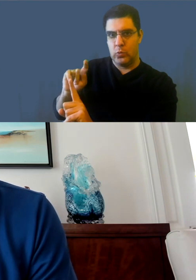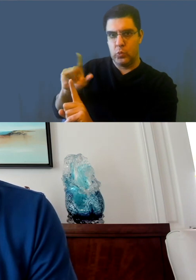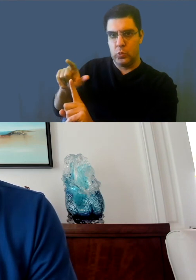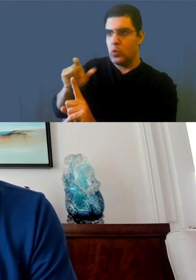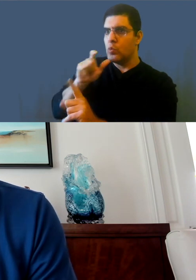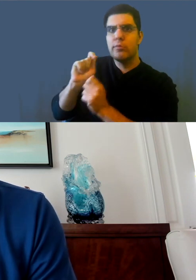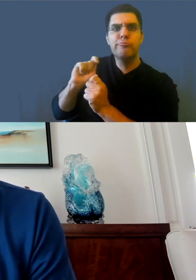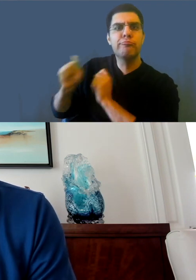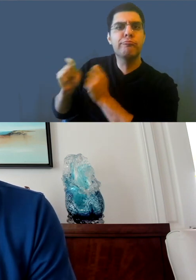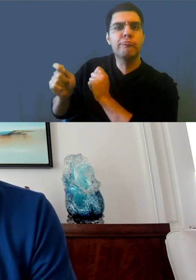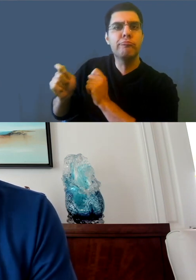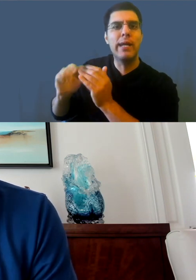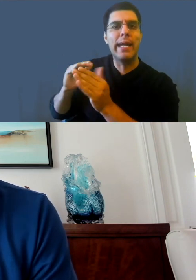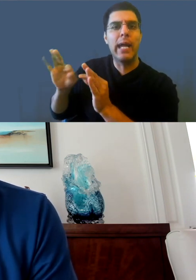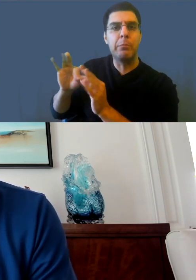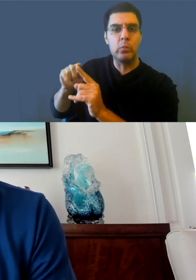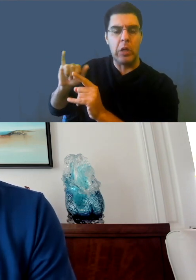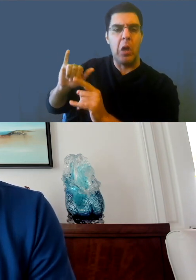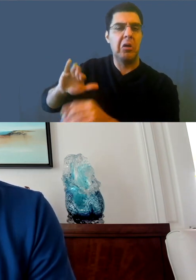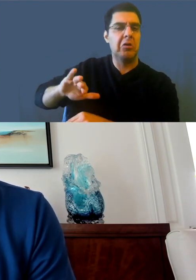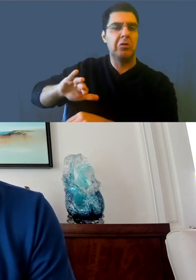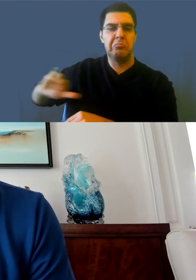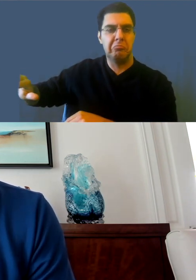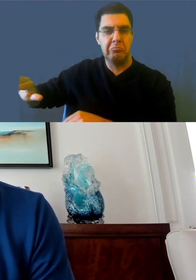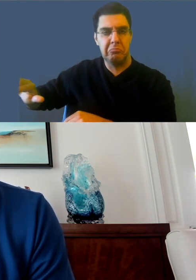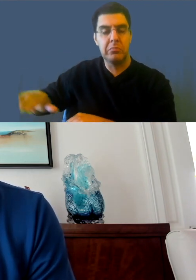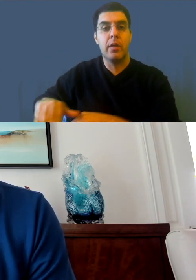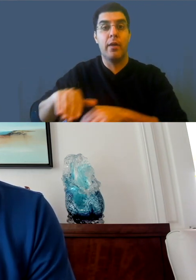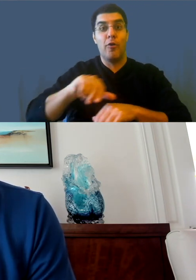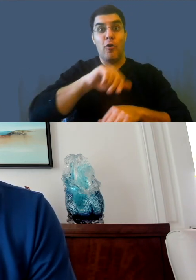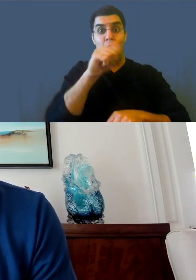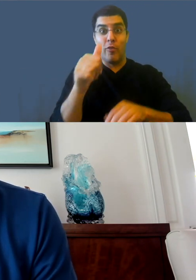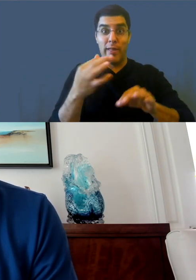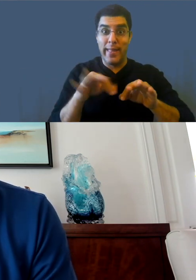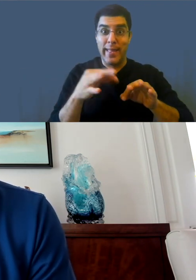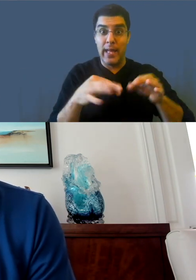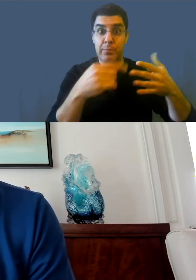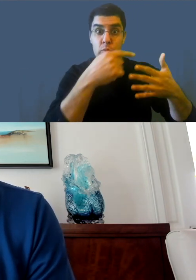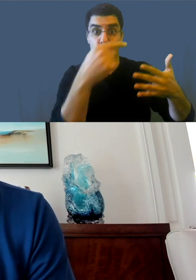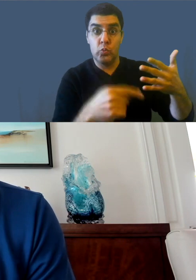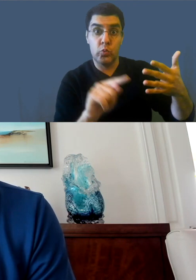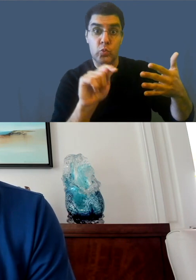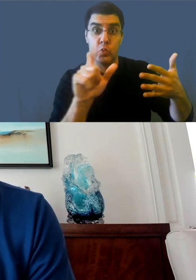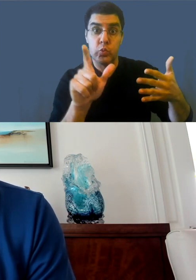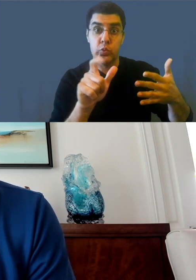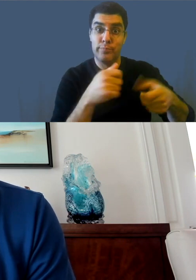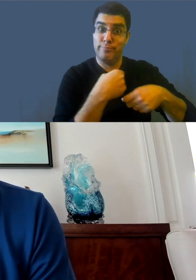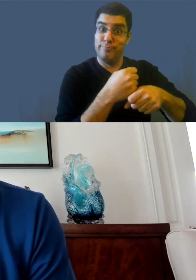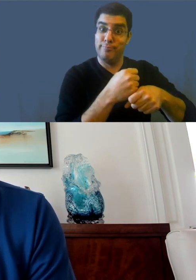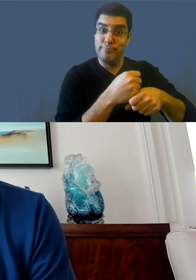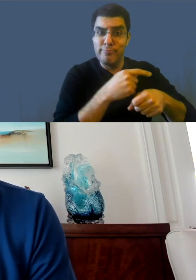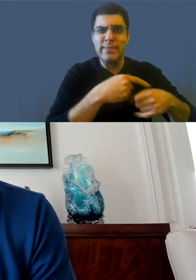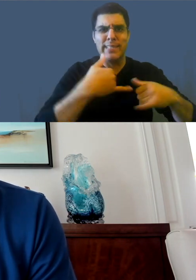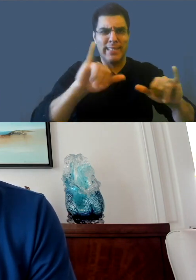of course we're not retiring captions. And we are only retiring community captions because they simply did not generate a lot of captions